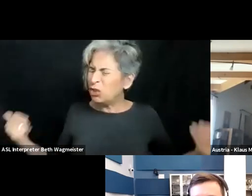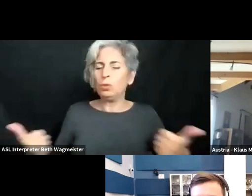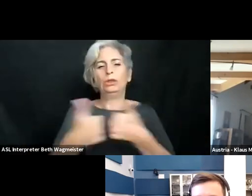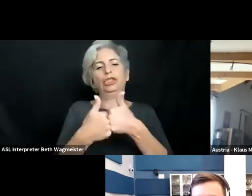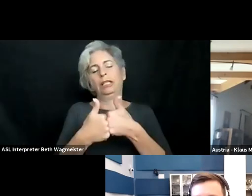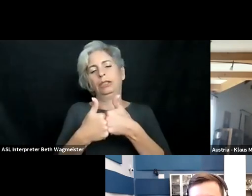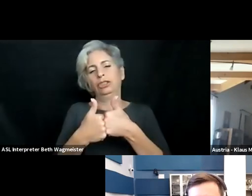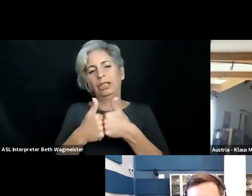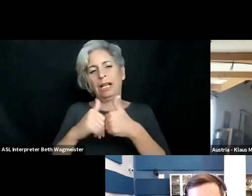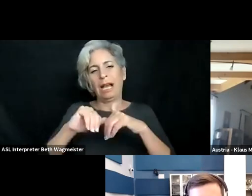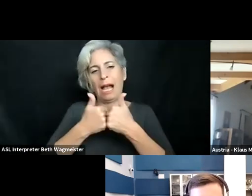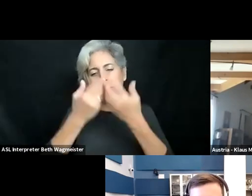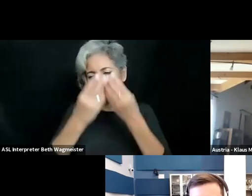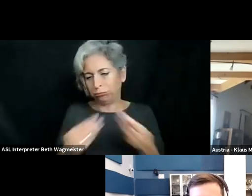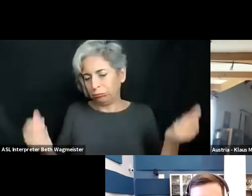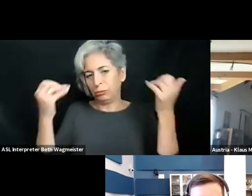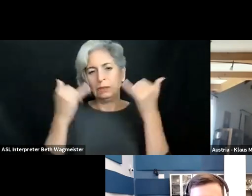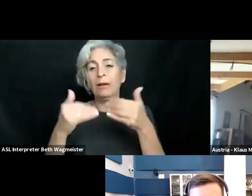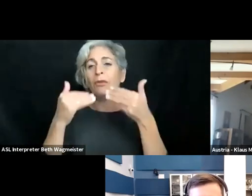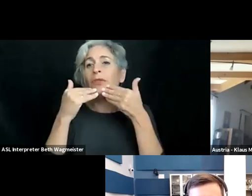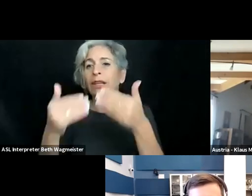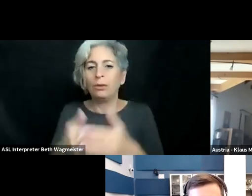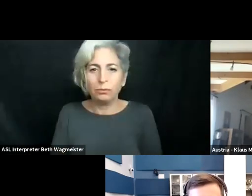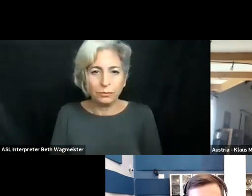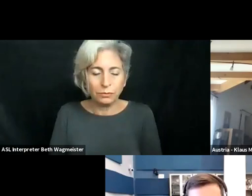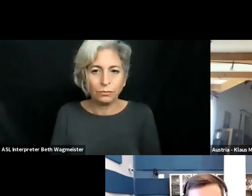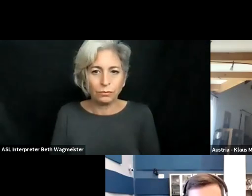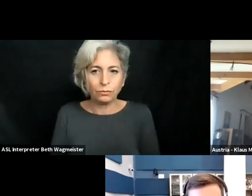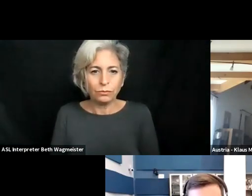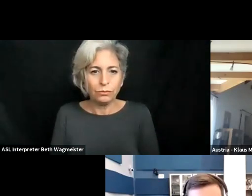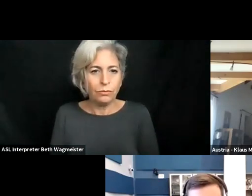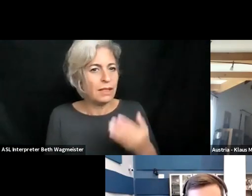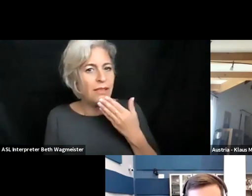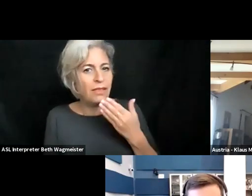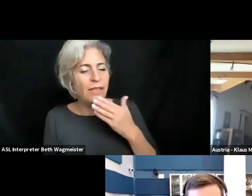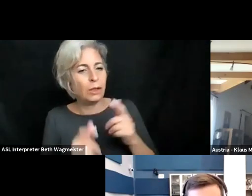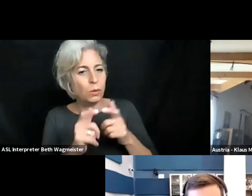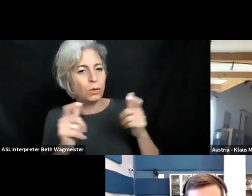results of this missed time. It's a big challenge for us, how to cope with it now. Thank you.